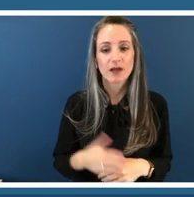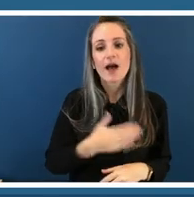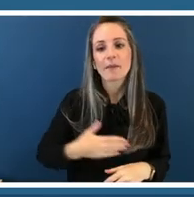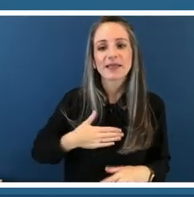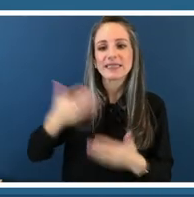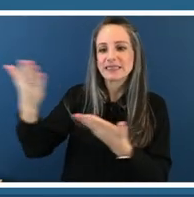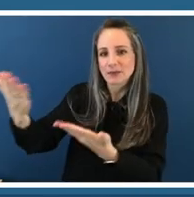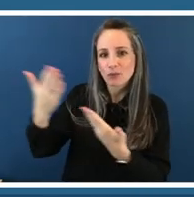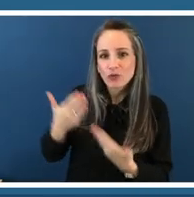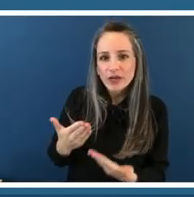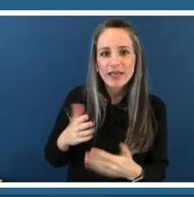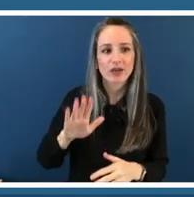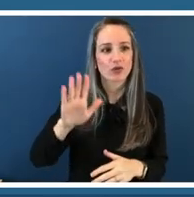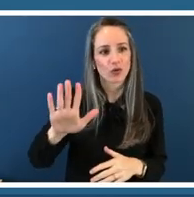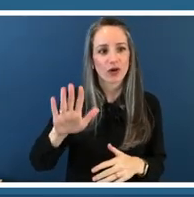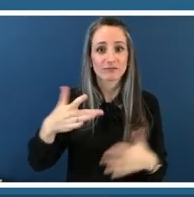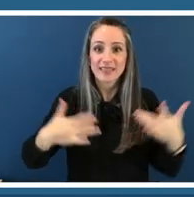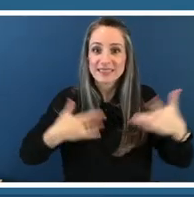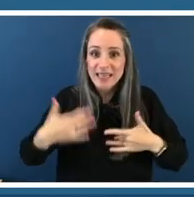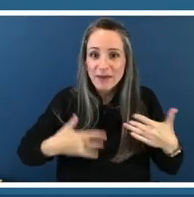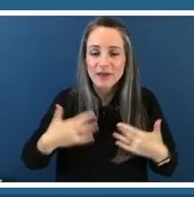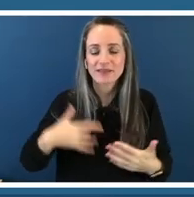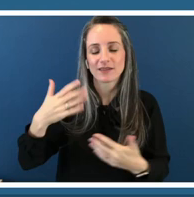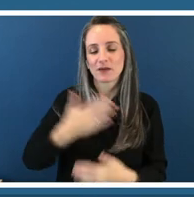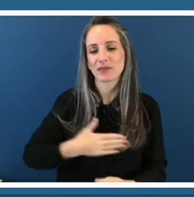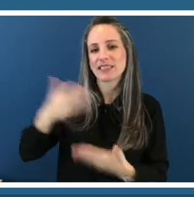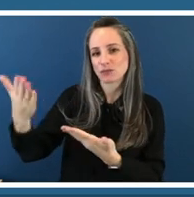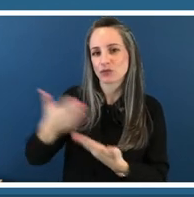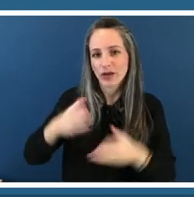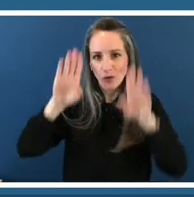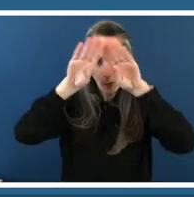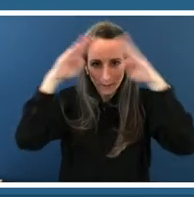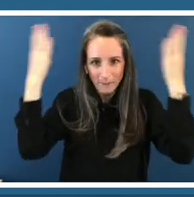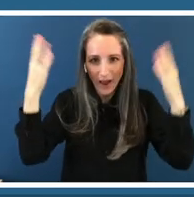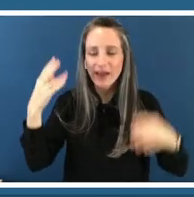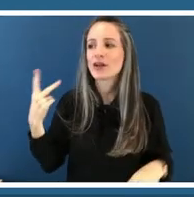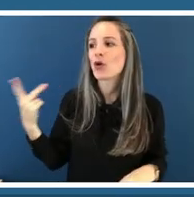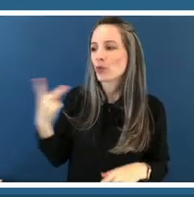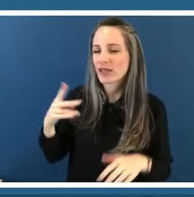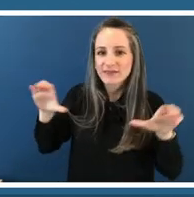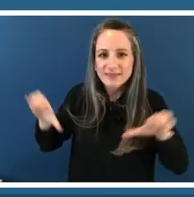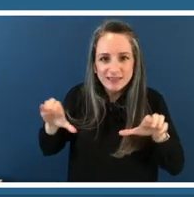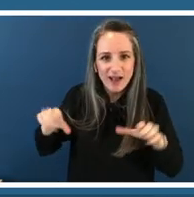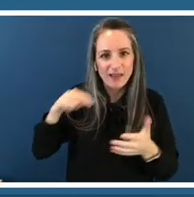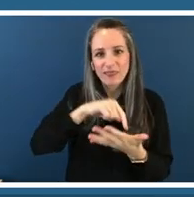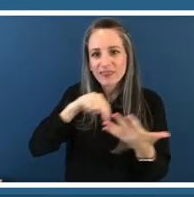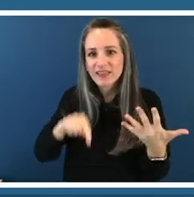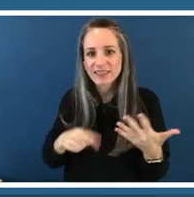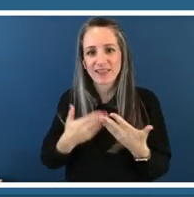facilitating these activities in art lab and we really hope that you enjoy them too